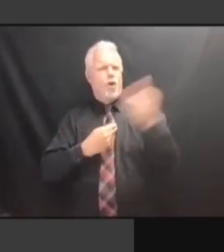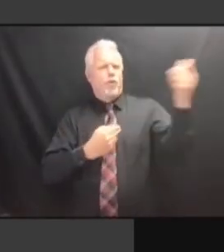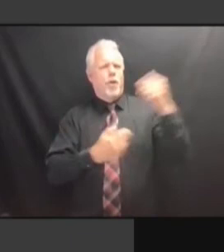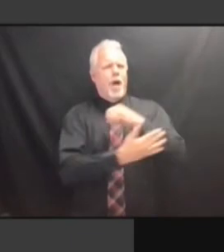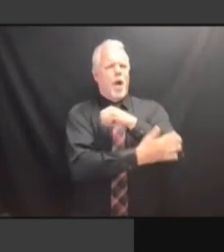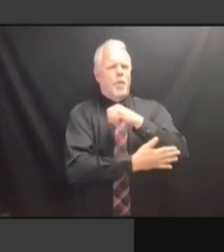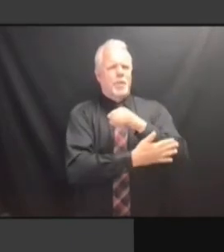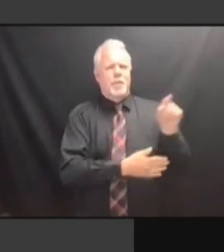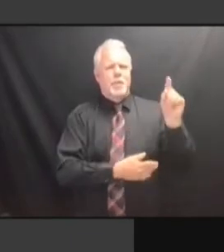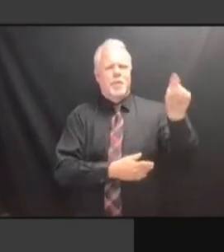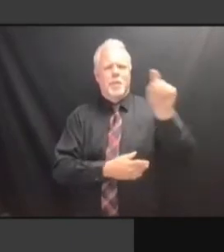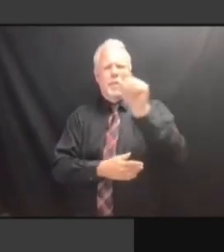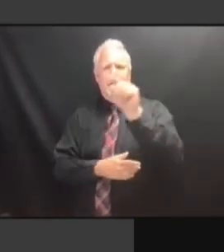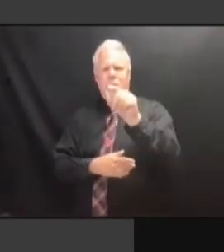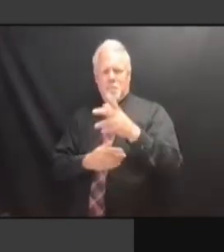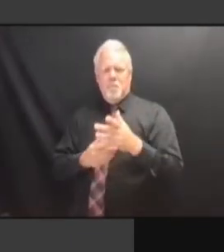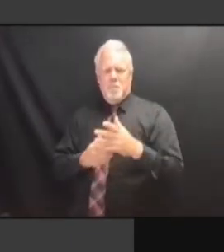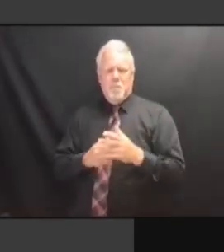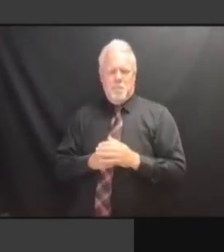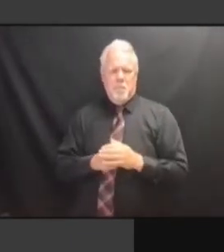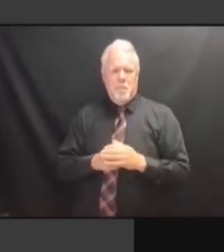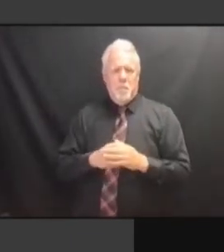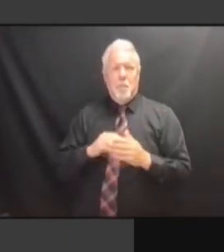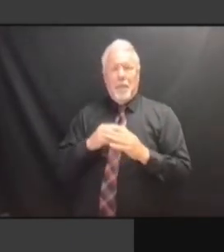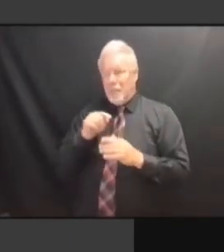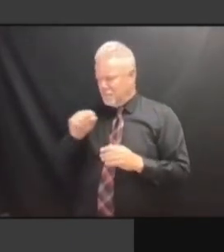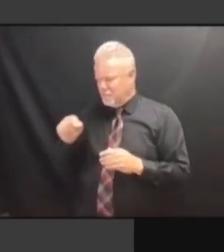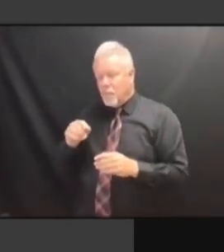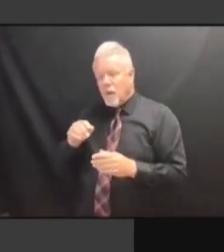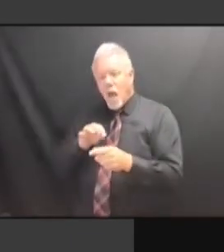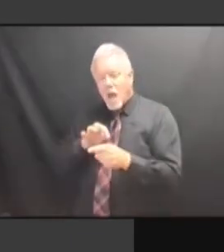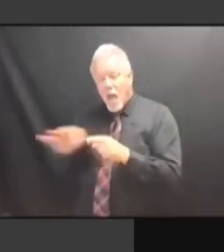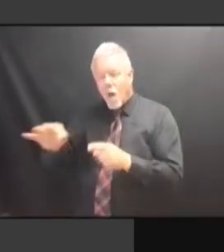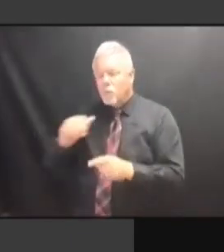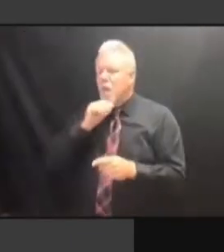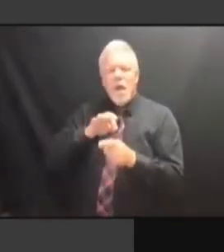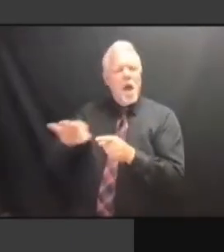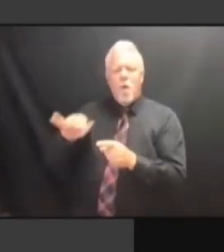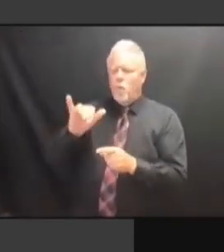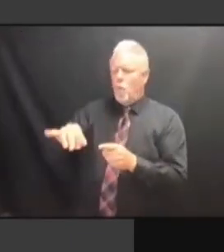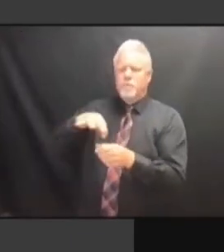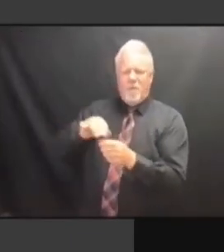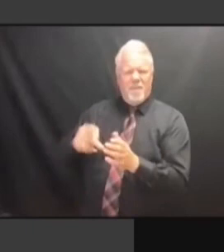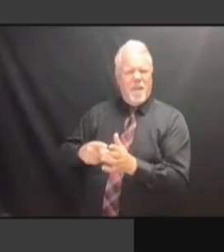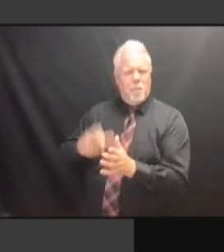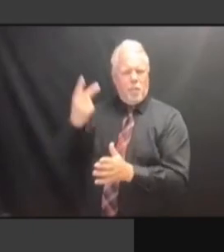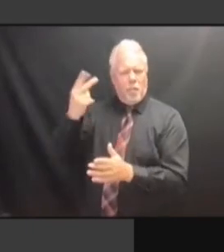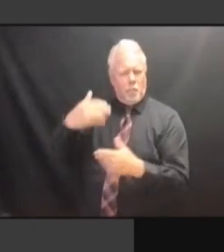NUMBER OF -- RATE OF UNDERVOTES. SO THAT, NUMBER OF -- RATE OF UNDERVOTES. SO THAT, AGAIN, NUMBER OF -- RATE OF UNDERVOTES. SO THAT, AGAIN, JUST NUMBER OF -- RATE OF UNDERVOTES. SO THAT, AGAIN, JUST RAISES NUMBER OF -- RATE OF UNDERVOTES. SO THAT, AGAIN, JUST RAISES A SO THAT, AGAIN, JUST RAISES A SO THAT, AGAIN, JUST RAISES A QUESTION, SO THAT, AGAIN, JUST RAISES A QUESTION, IS SO THAT, AGAIN, JUST RAISES A QUESTION, IS THERE SO THAT, AGAIN, JUST RAISES A QUESTION, IS THERE SOMETHING QUESTION, IS THERE SOMETHING QUESTION, IS THERE SOMETHING ABOUT QUESTION, IS THERE SOMETHING ABOUT THE QUESTION, IS THERE SOMETHING ABOUT THE WESTCHESTER QUESTION, IS THERE SOMETHING ABOUT THE WESTCHESTER PROCEDURE ABOUT THE WESTCHESTER PROCEDURE